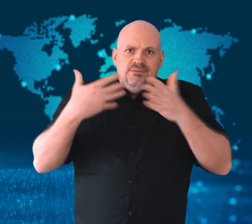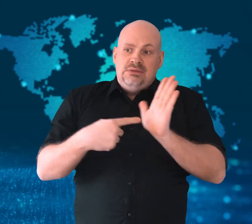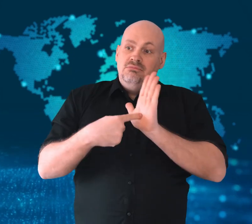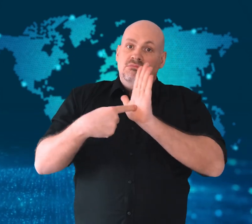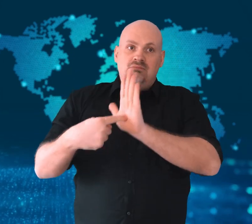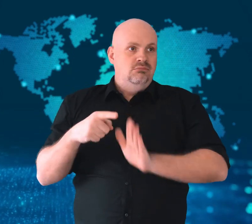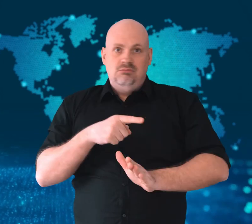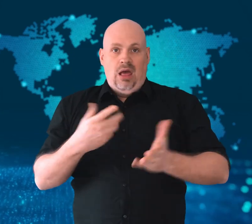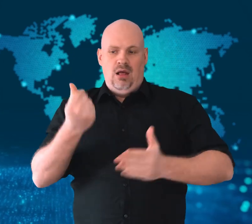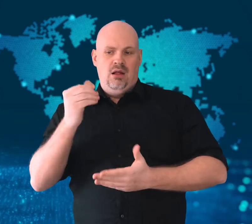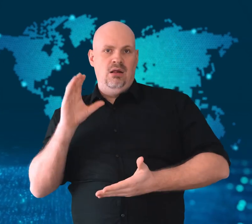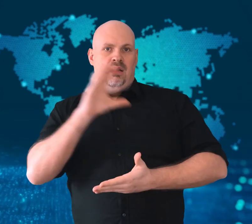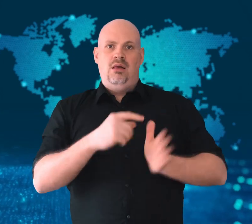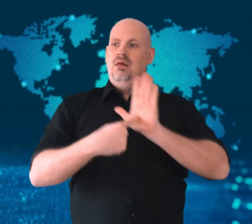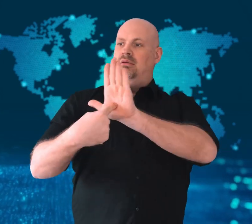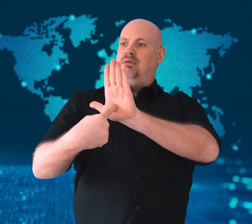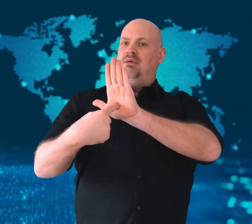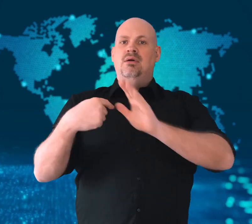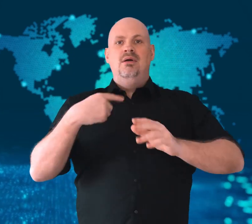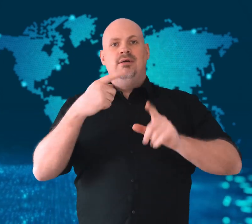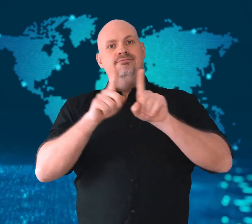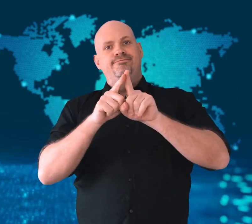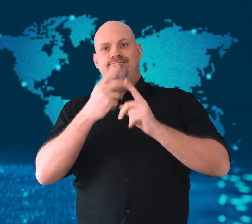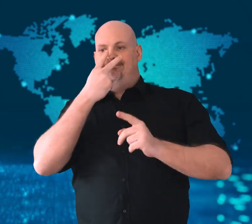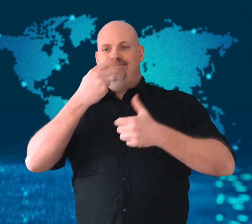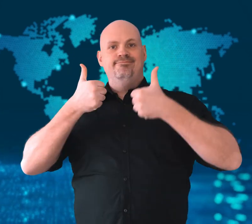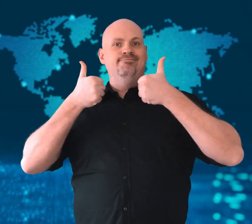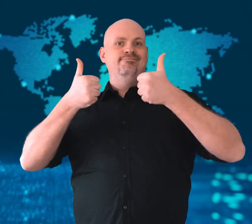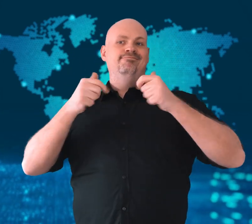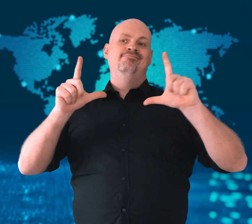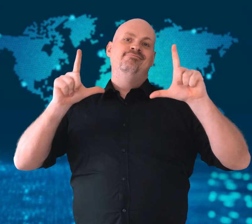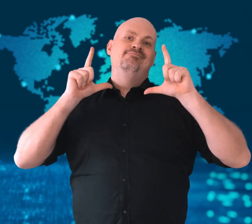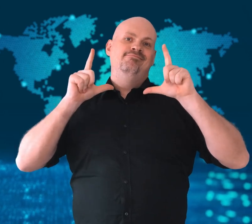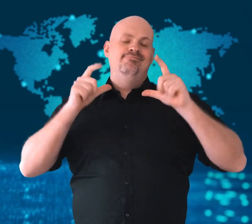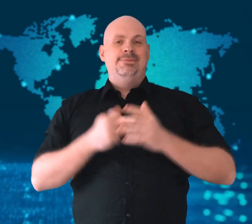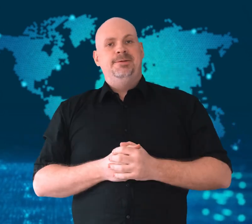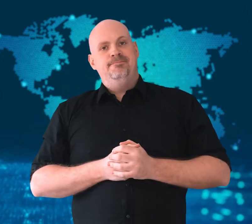a report about the reef to the UN.